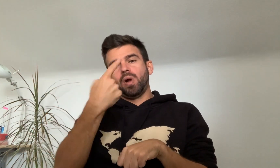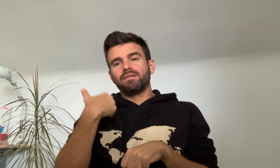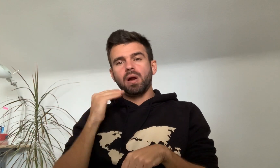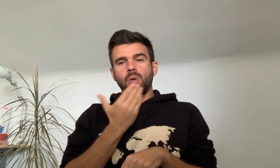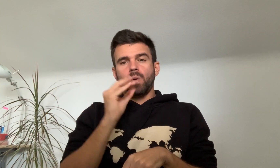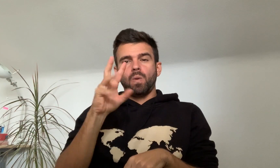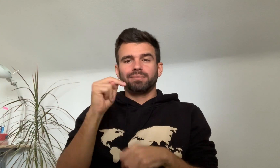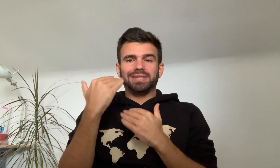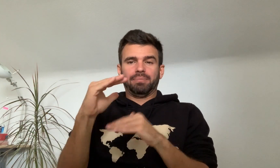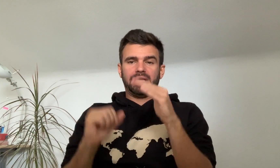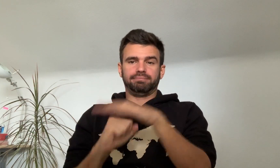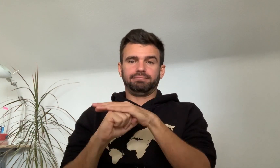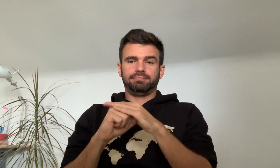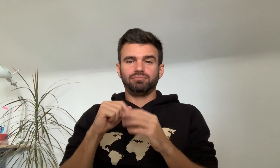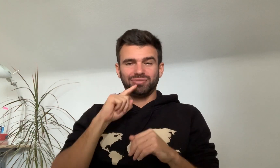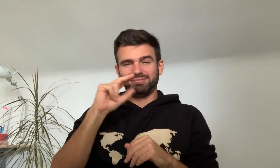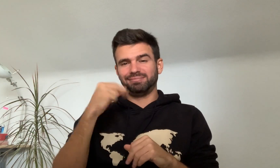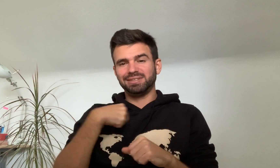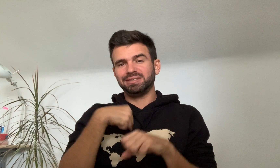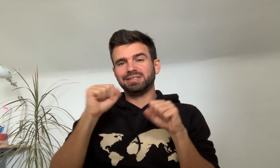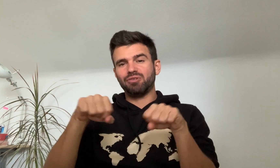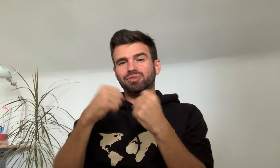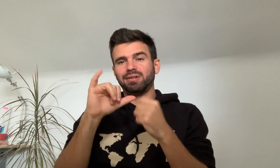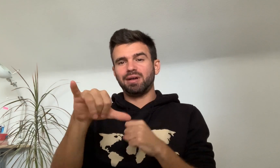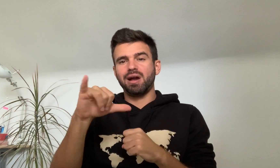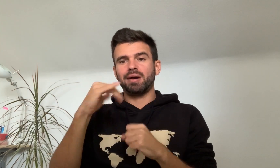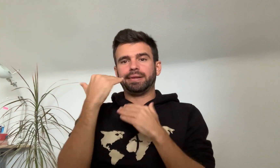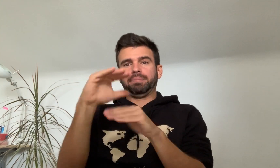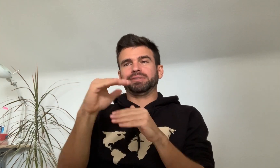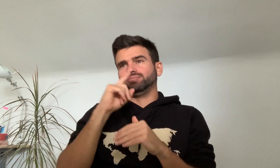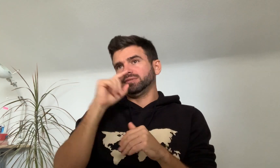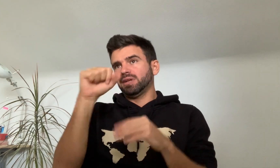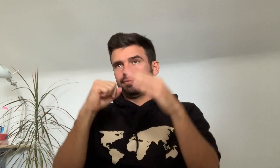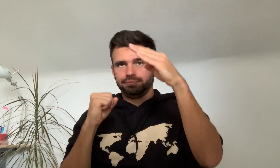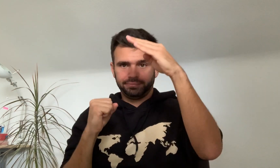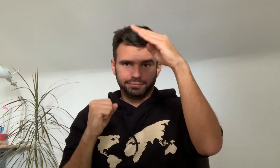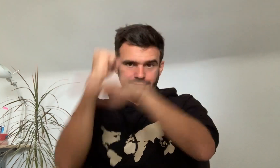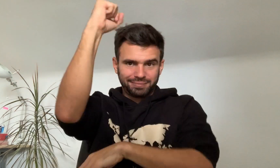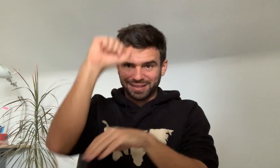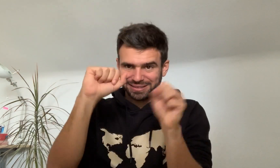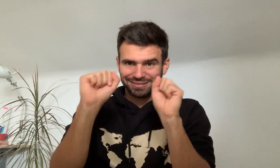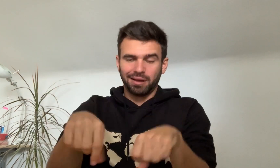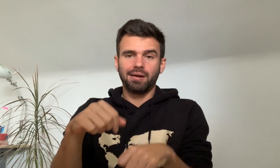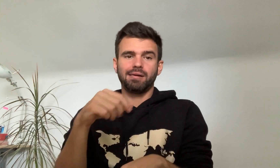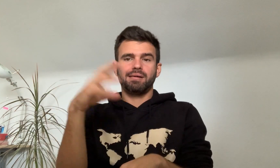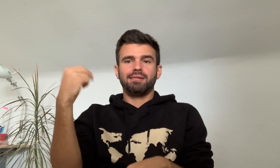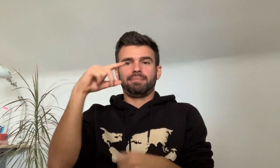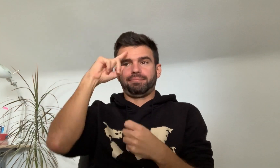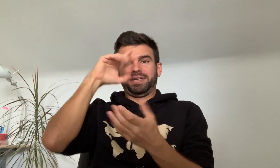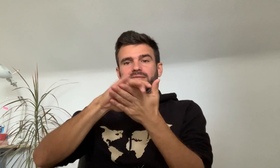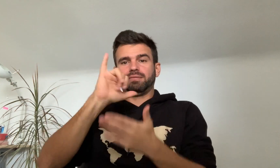I thought we had our limits, but really, we can break that and break glass ceilings.